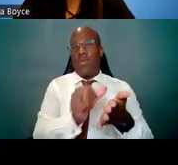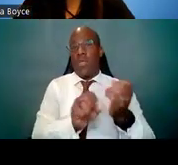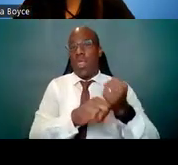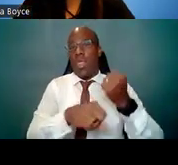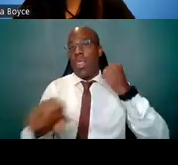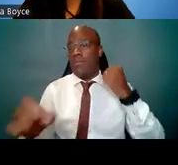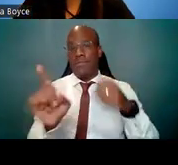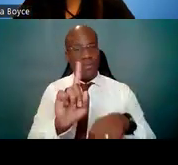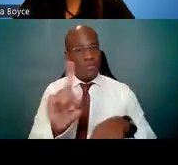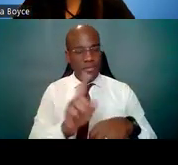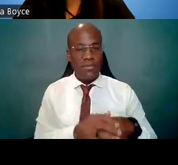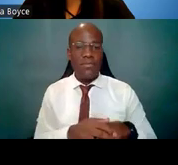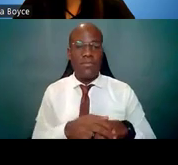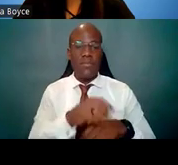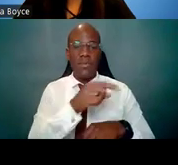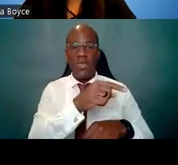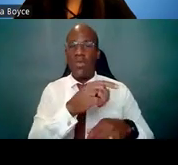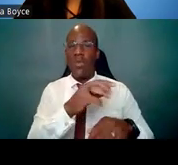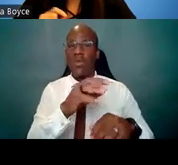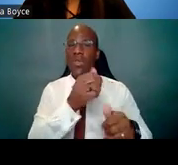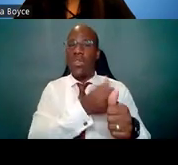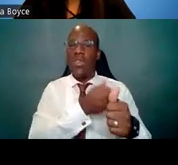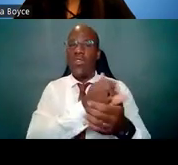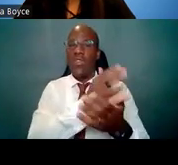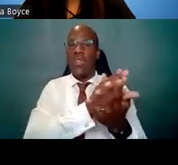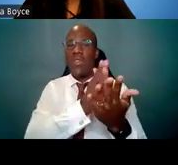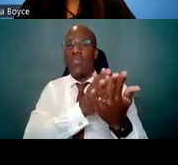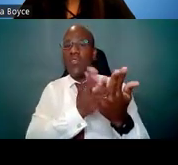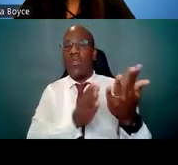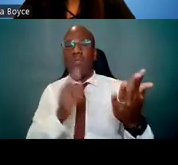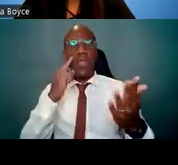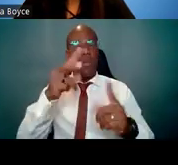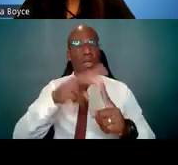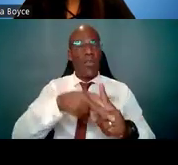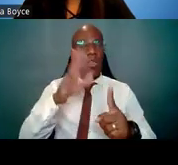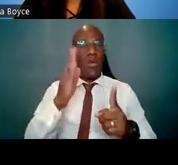of the application that you can use, and I'm going to go through all of the review criteria,